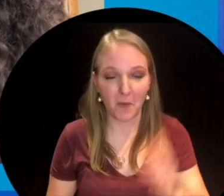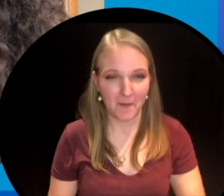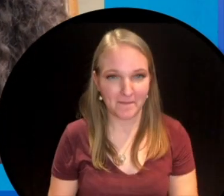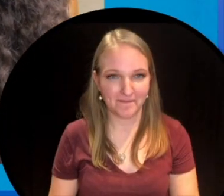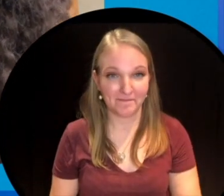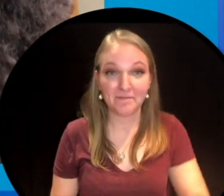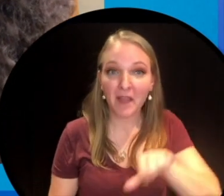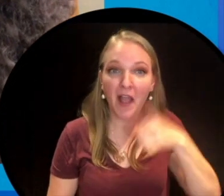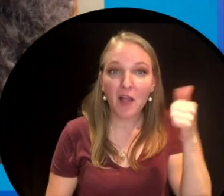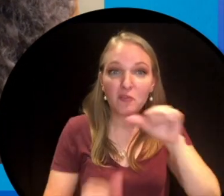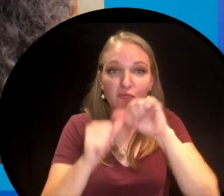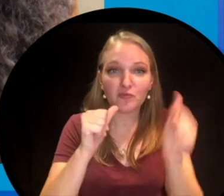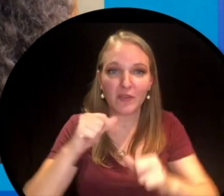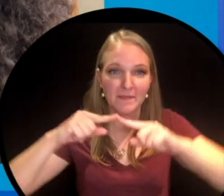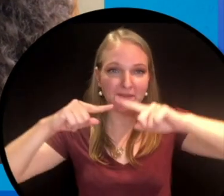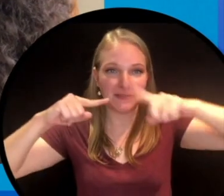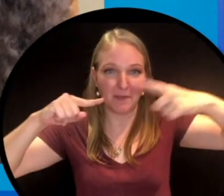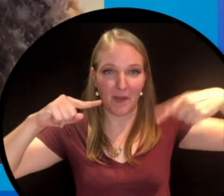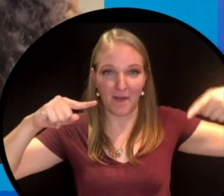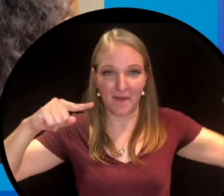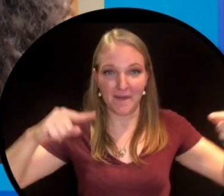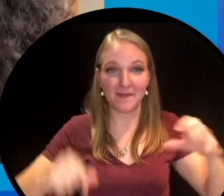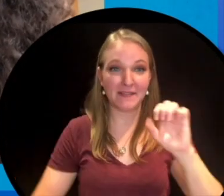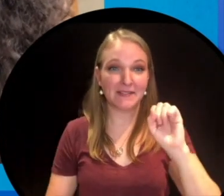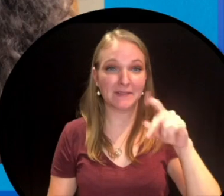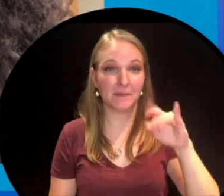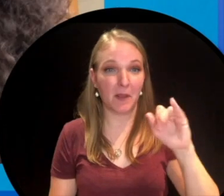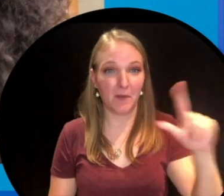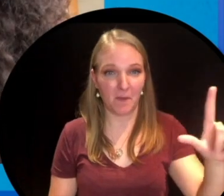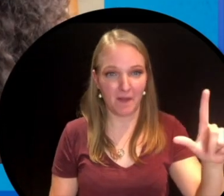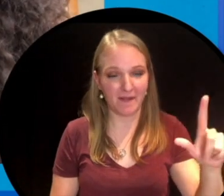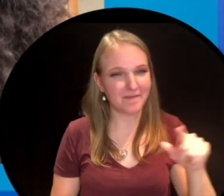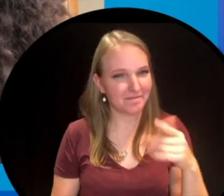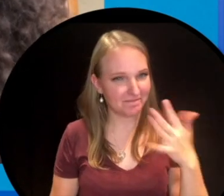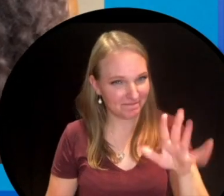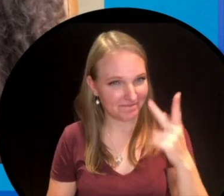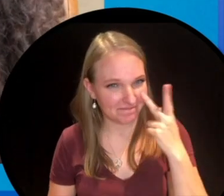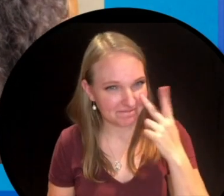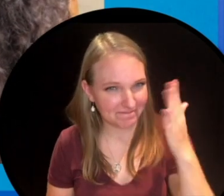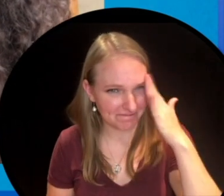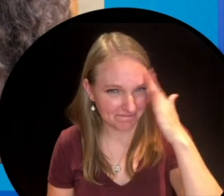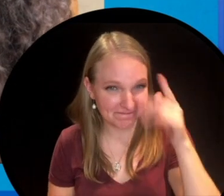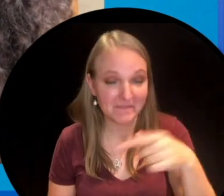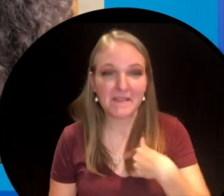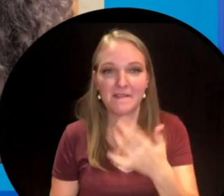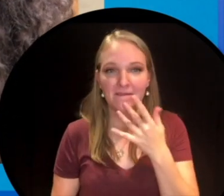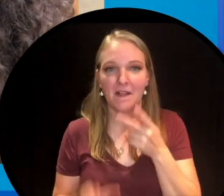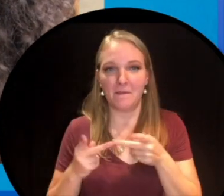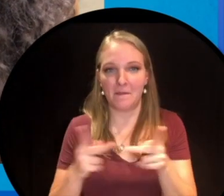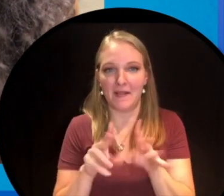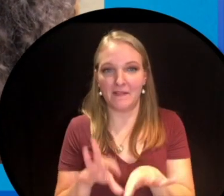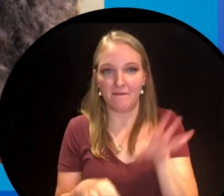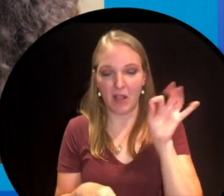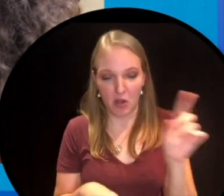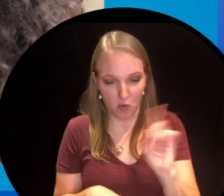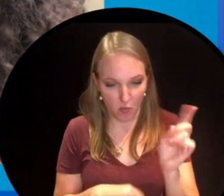And then there are spirals. You've seen spirals. I know my favourite place to find a spiral